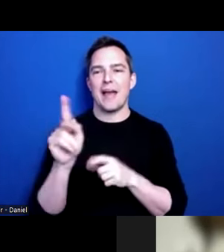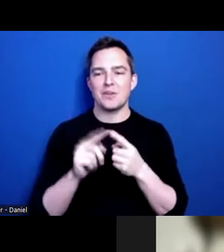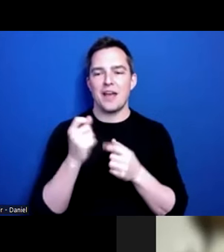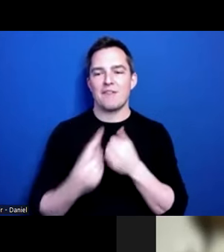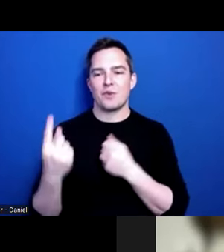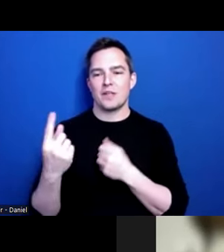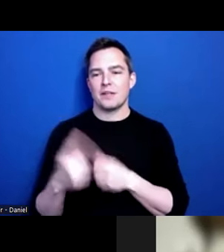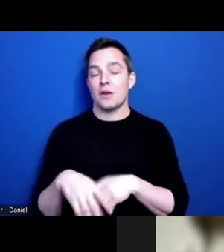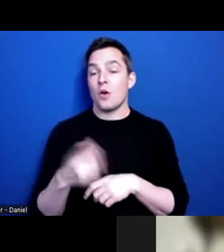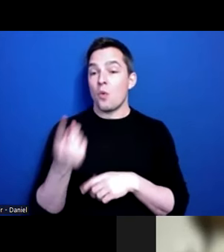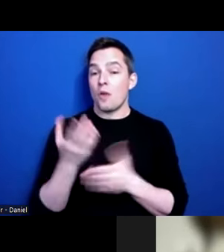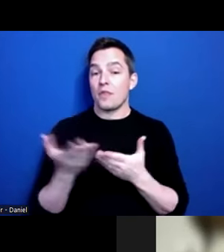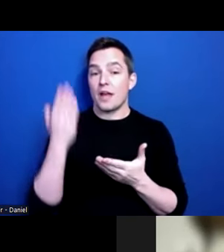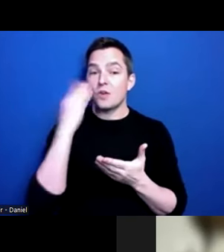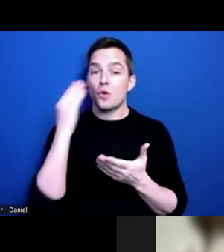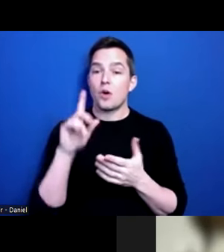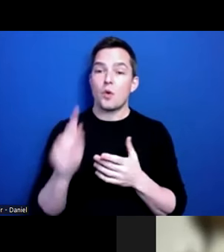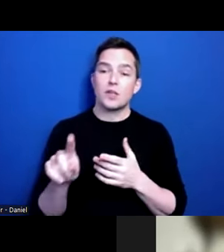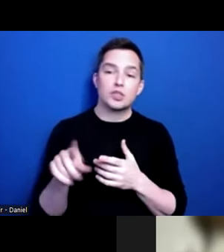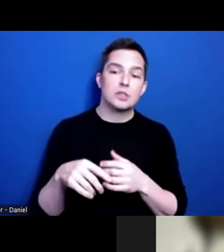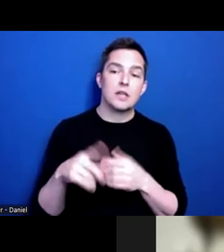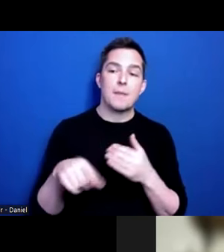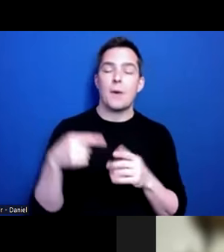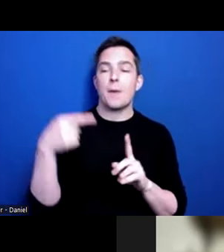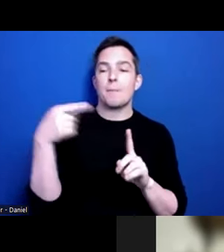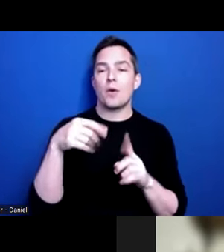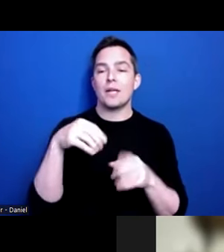One thing I know there was a question about point in time counts. We’re working with our